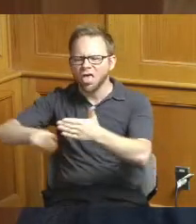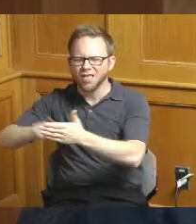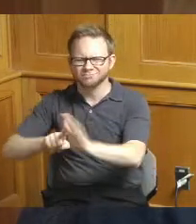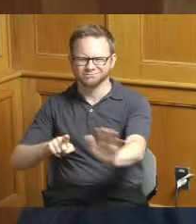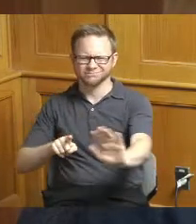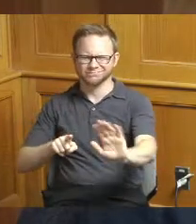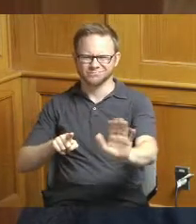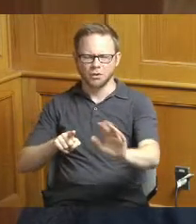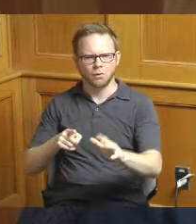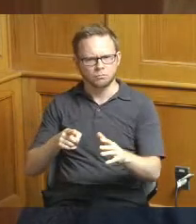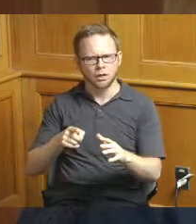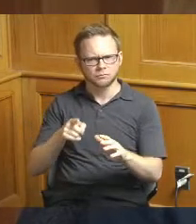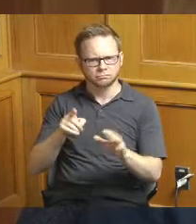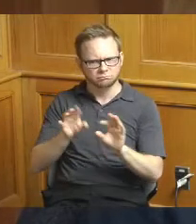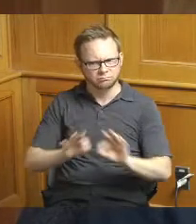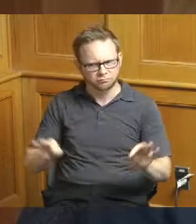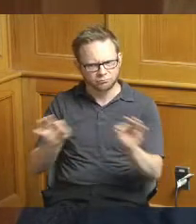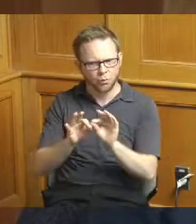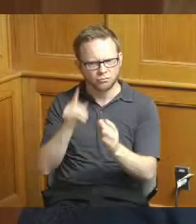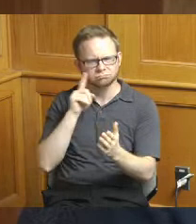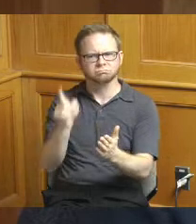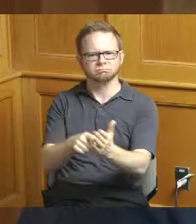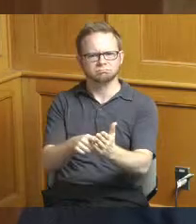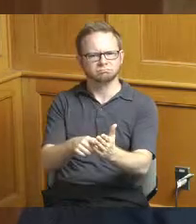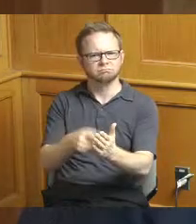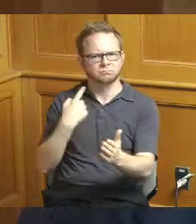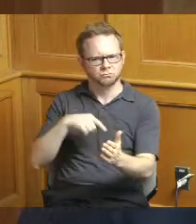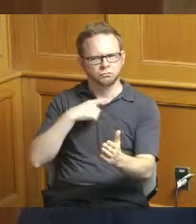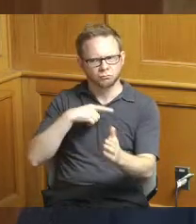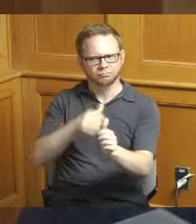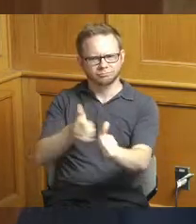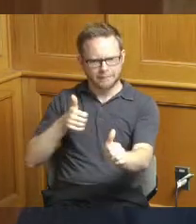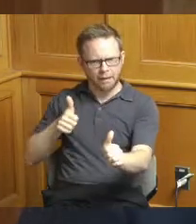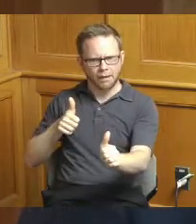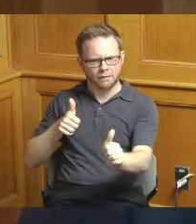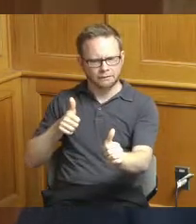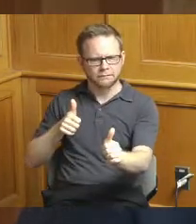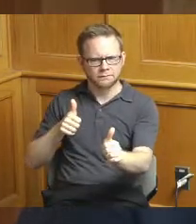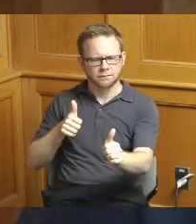fact that we've been running behind and so I'm wondering what we should anticipate as we work